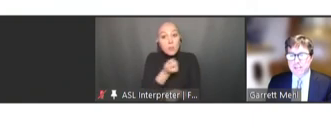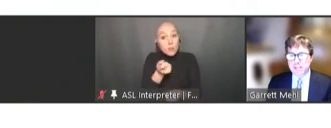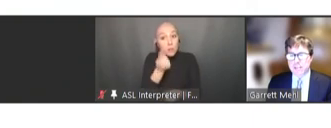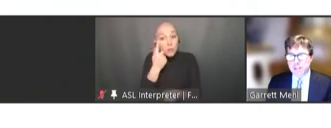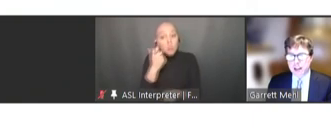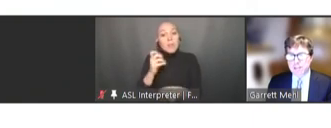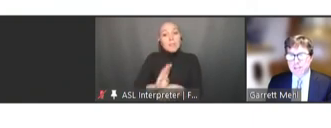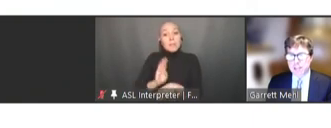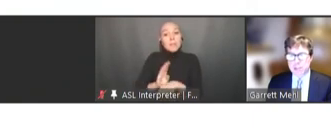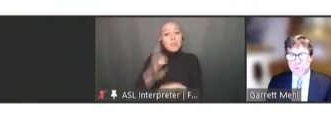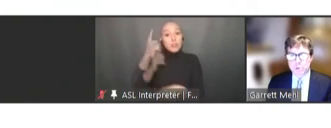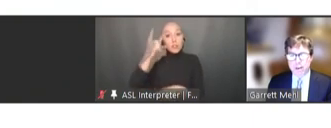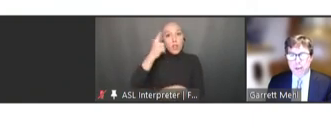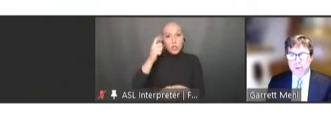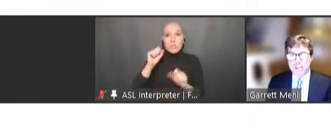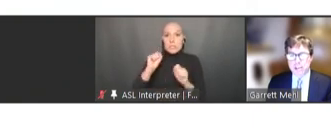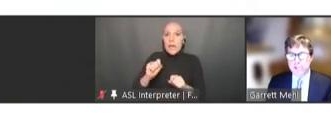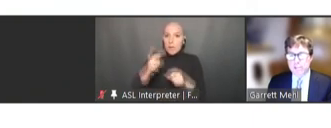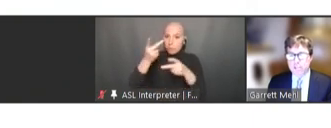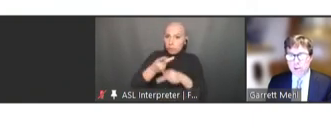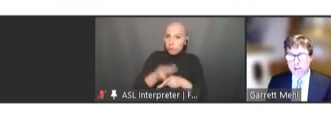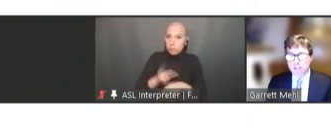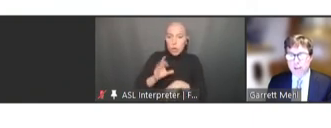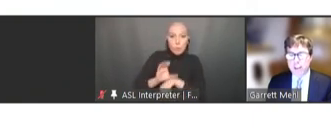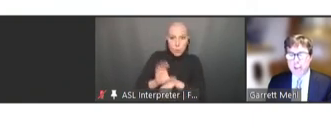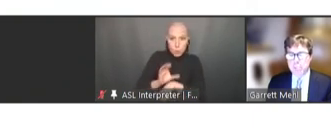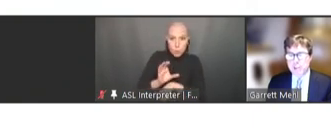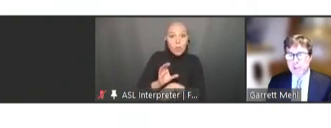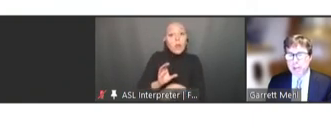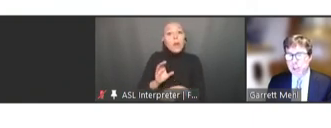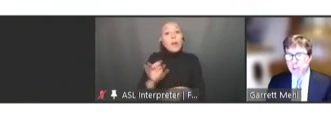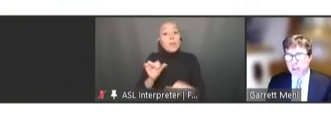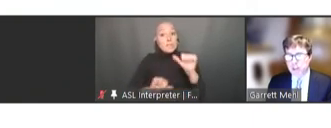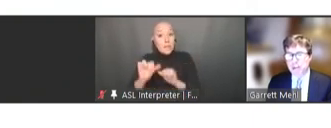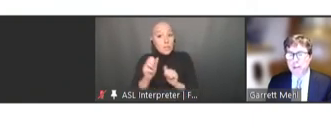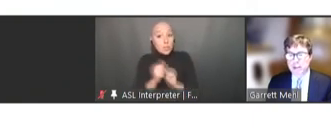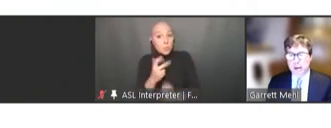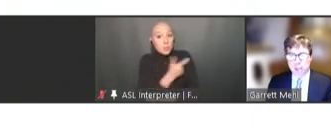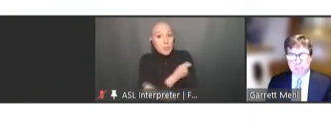the science and schedules around immunizations evolve, the patient can be alerted to upcoming